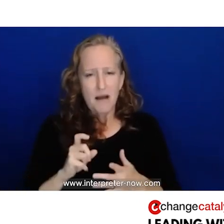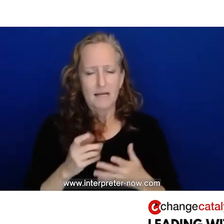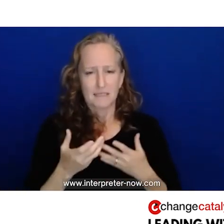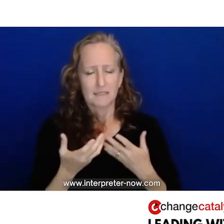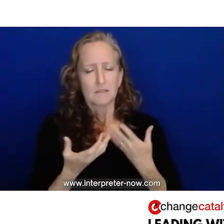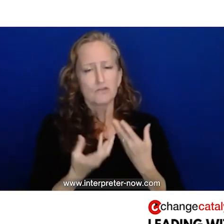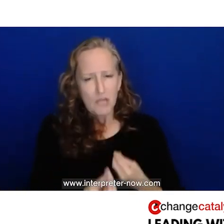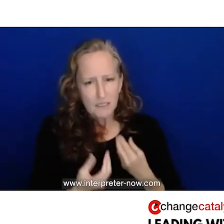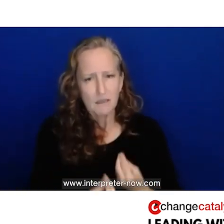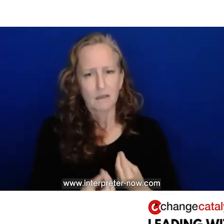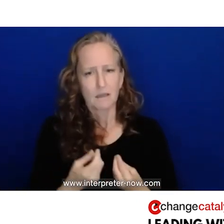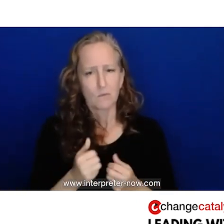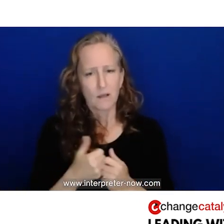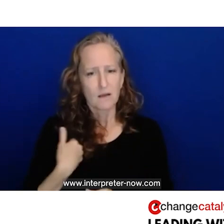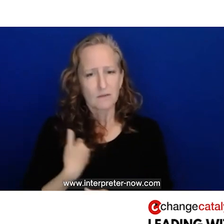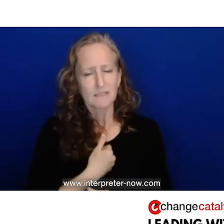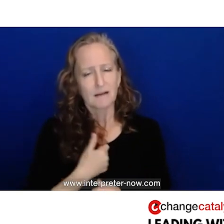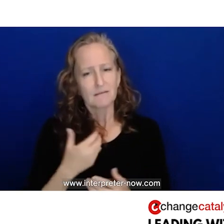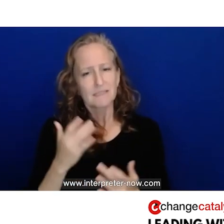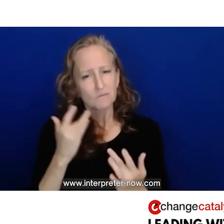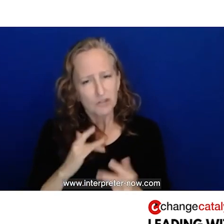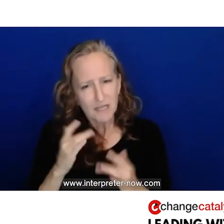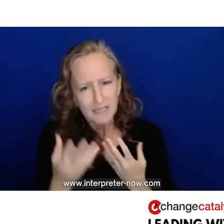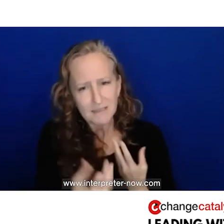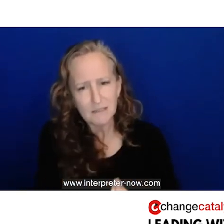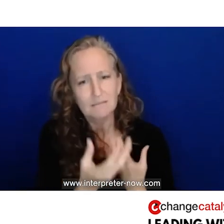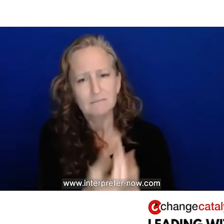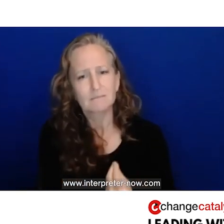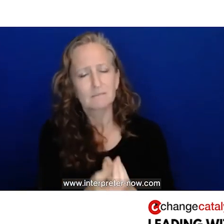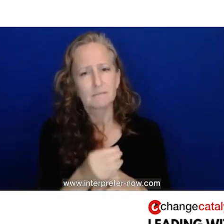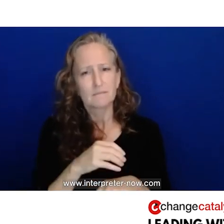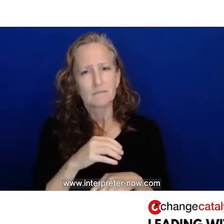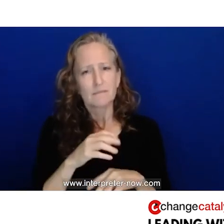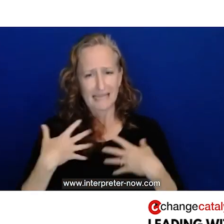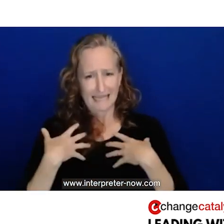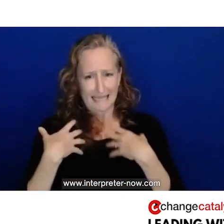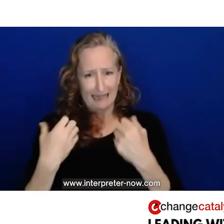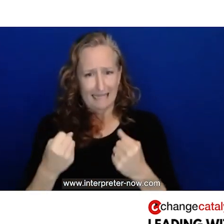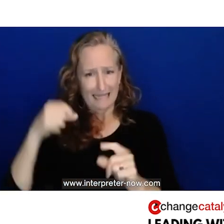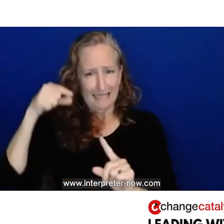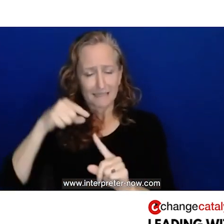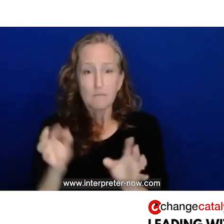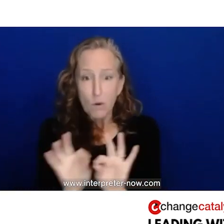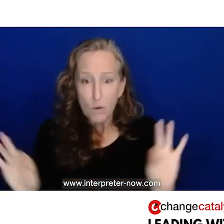ourselves, and draw on human flourishing. But specifically, not just mindfulness. Being